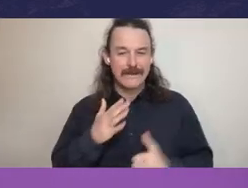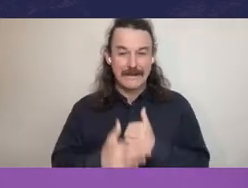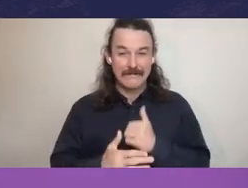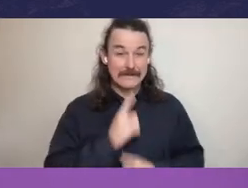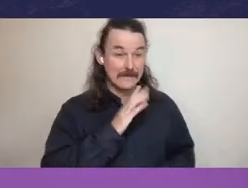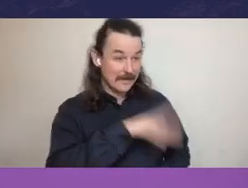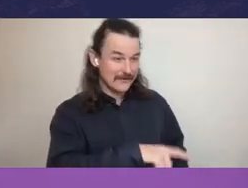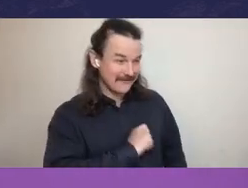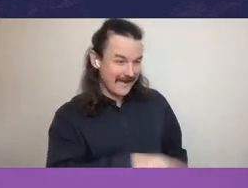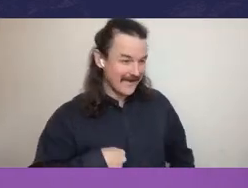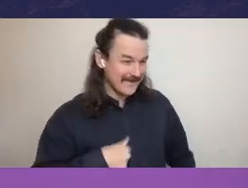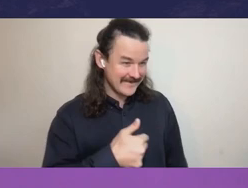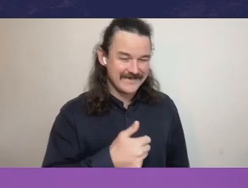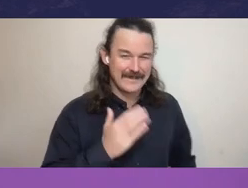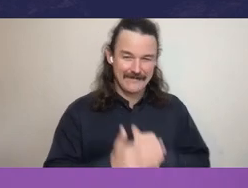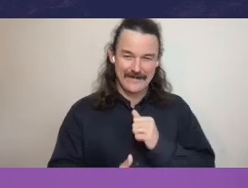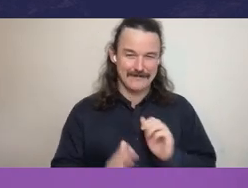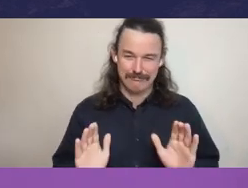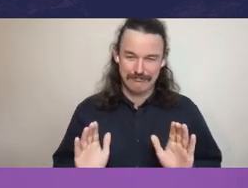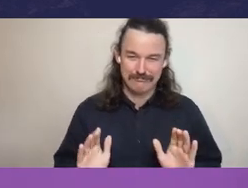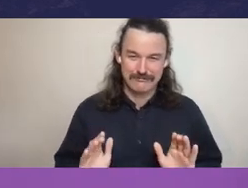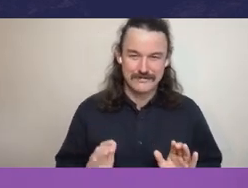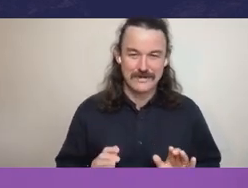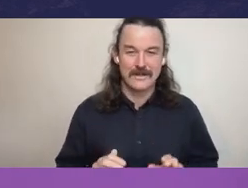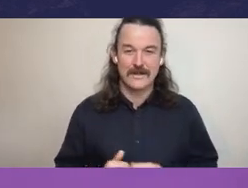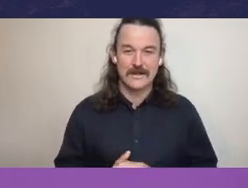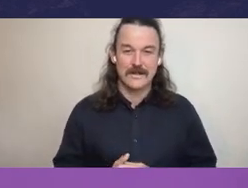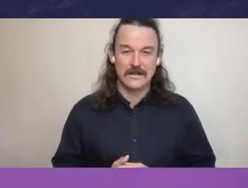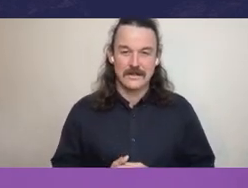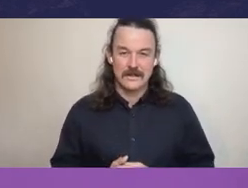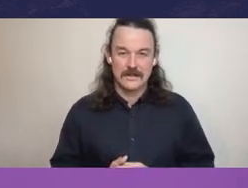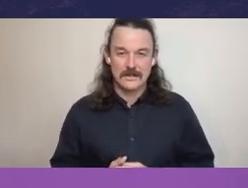And the corollary, I think, to this idea of full and frank advice to government